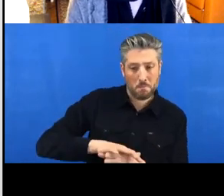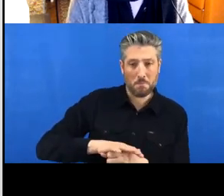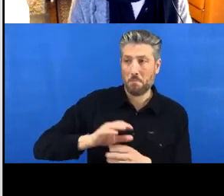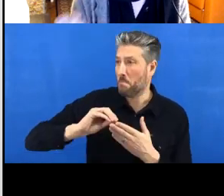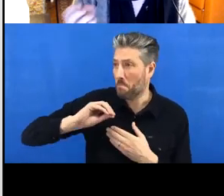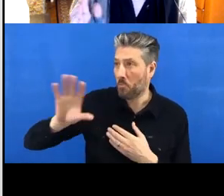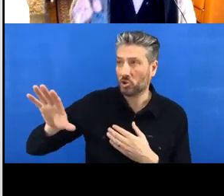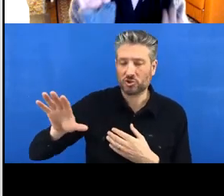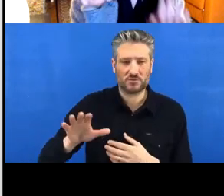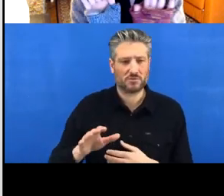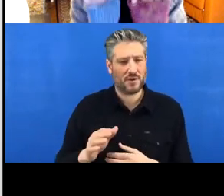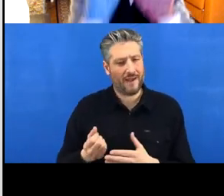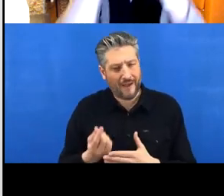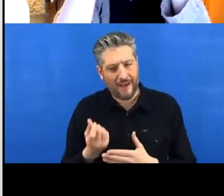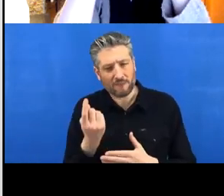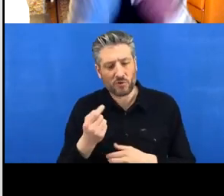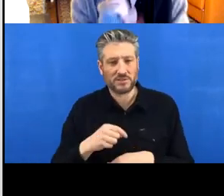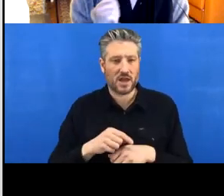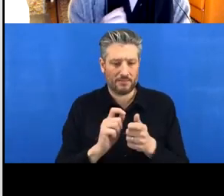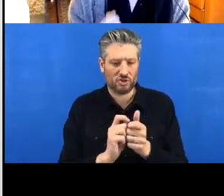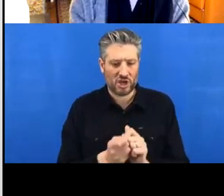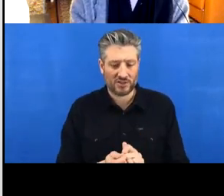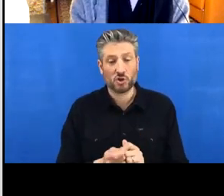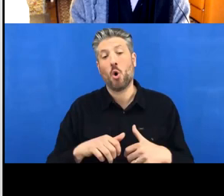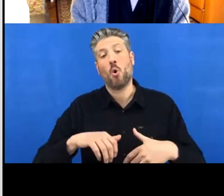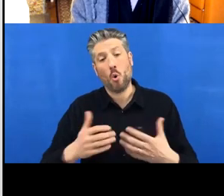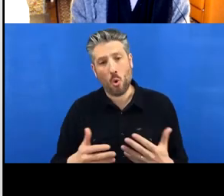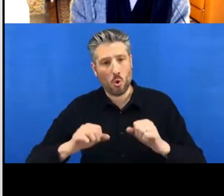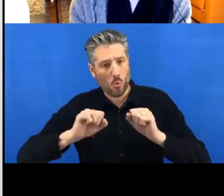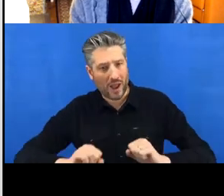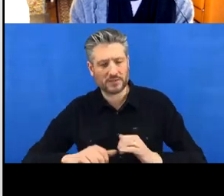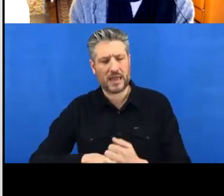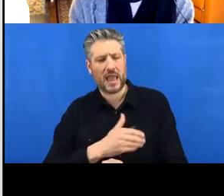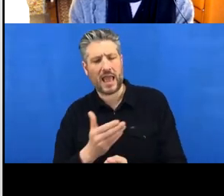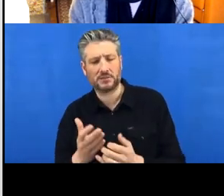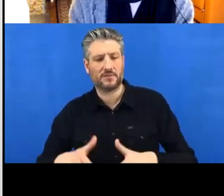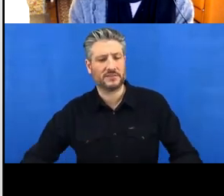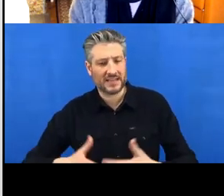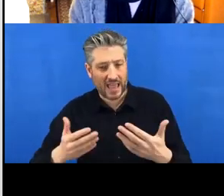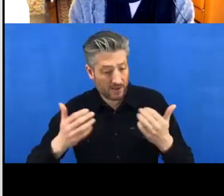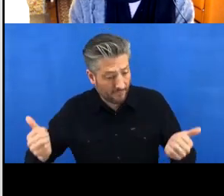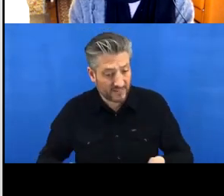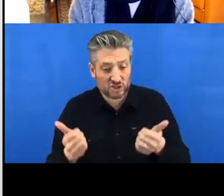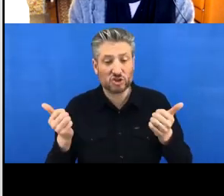But pushing just means to send your changes up to the cloud copy, which is the original one.